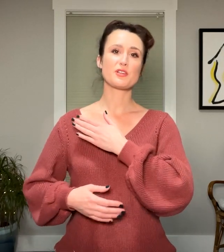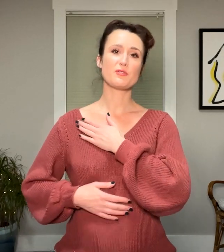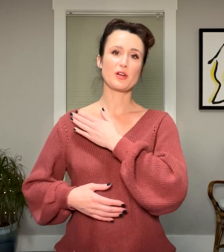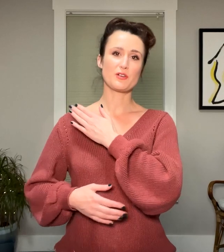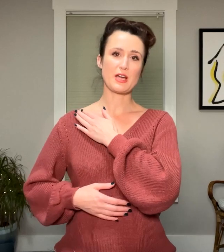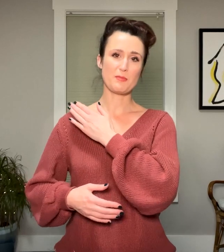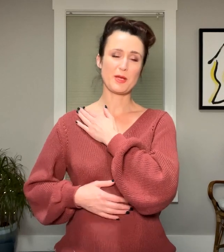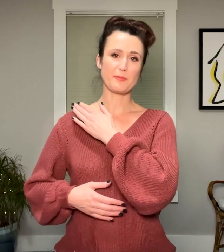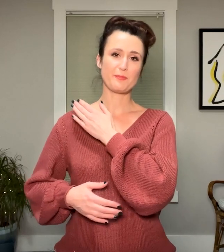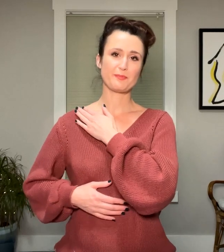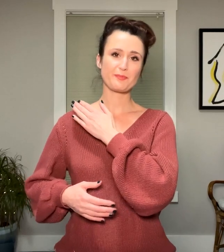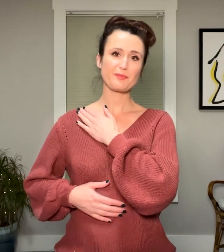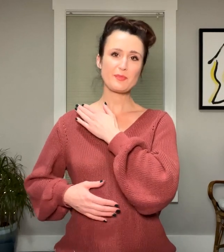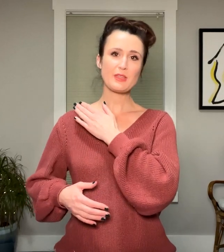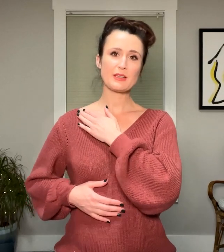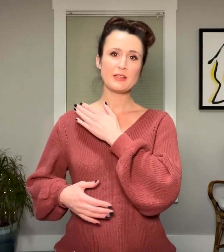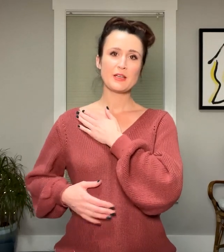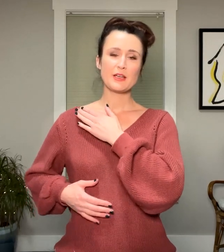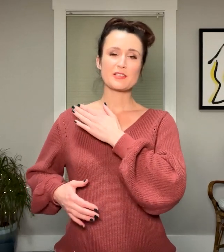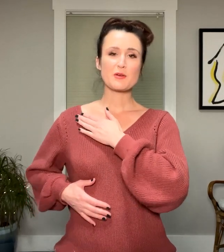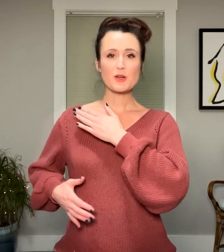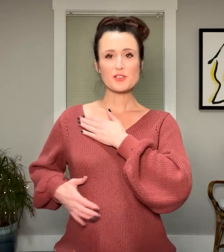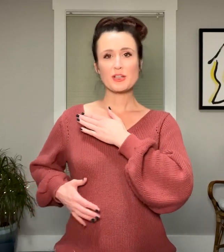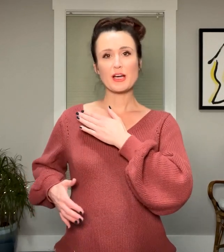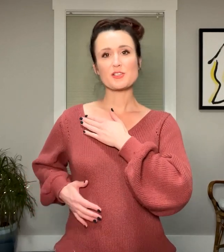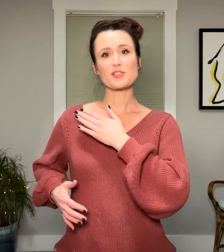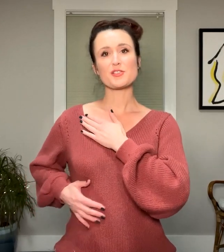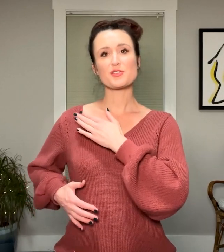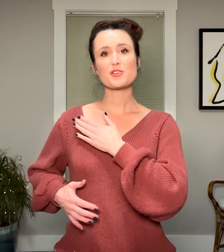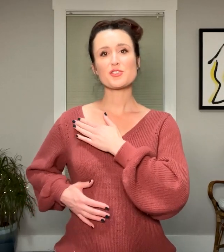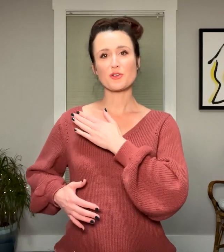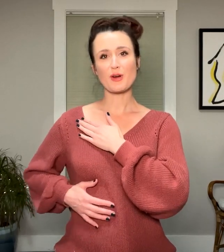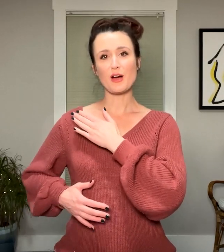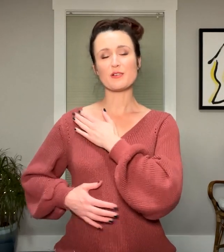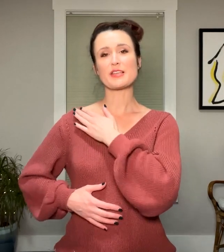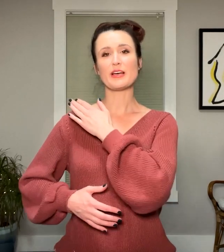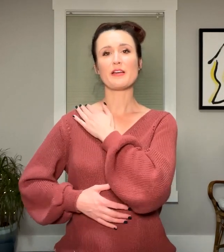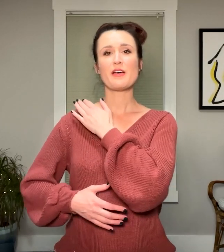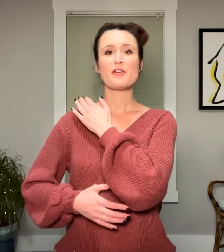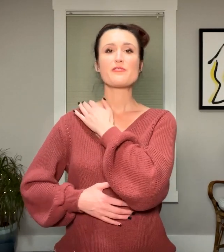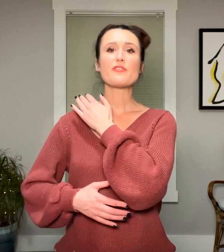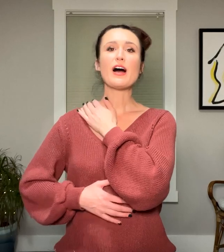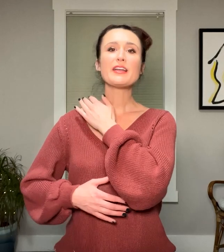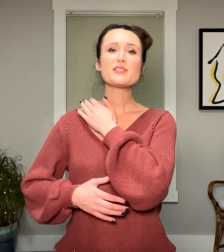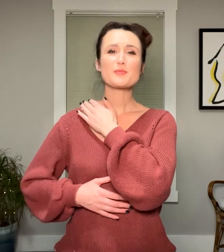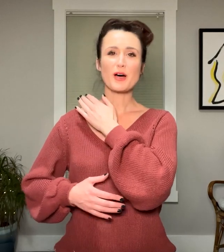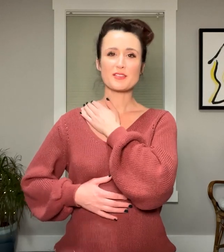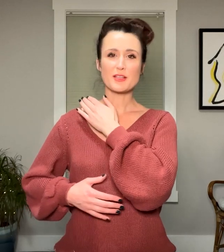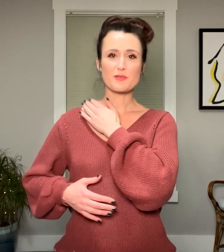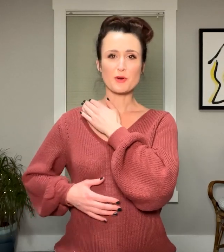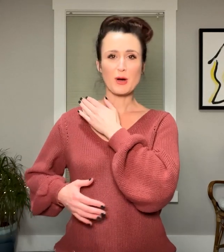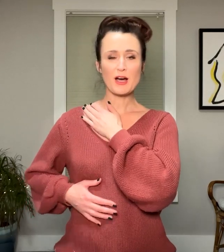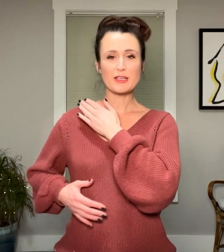of where you're tapping because I want you to actually search around and find spots of your body